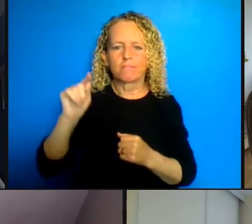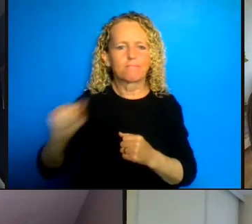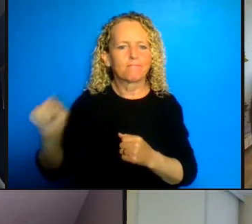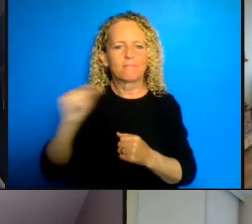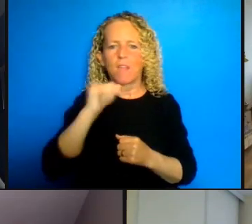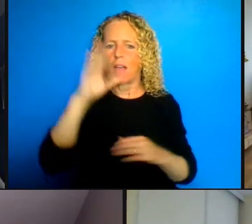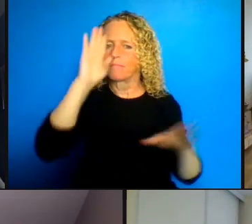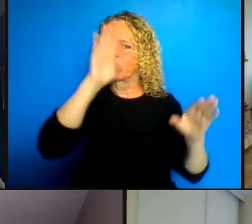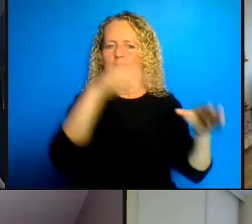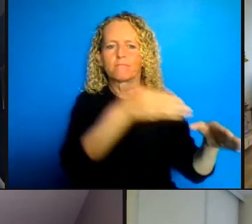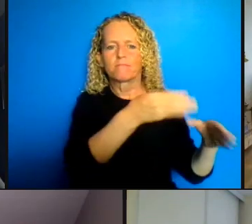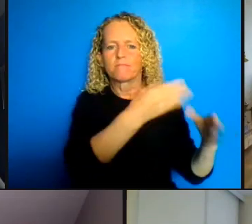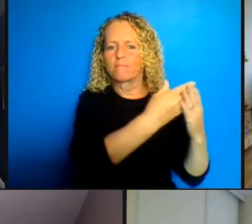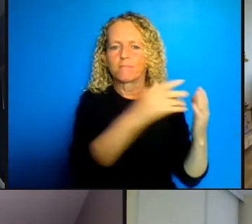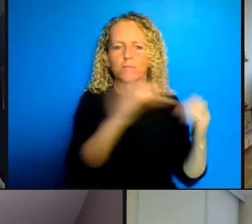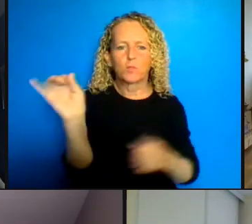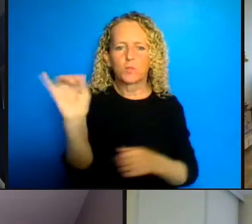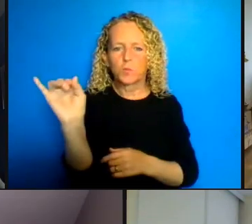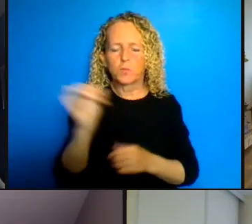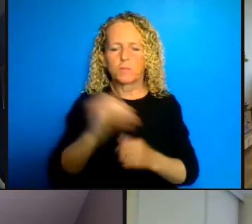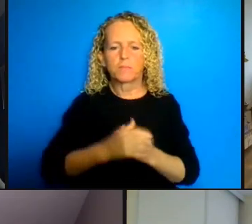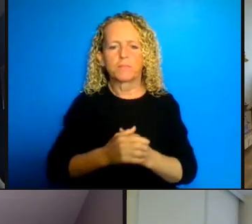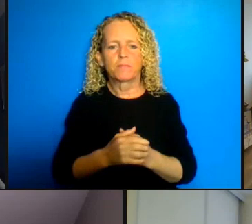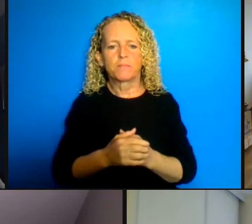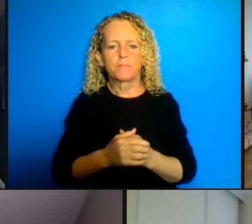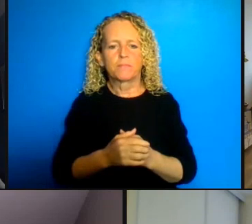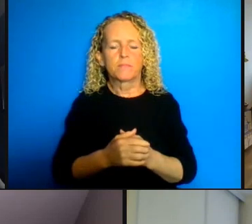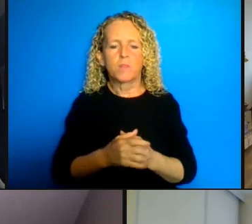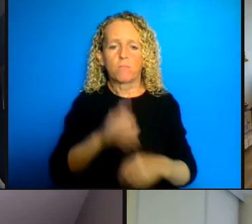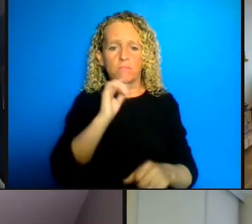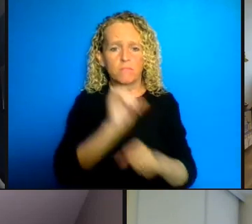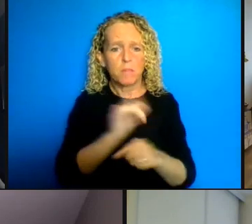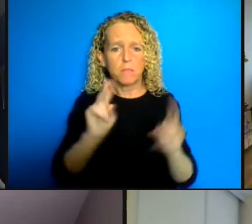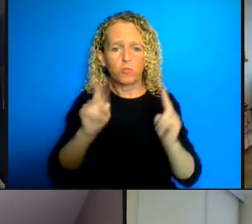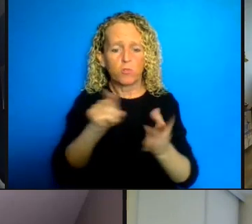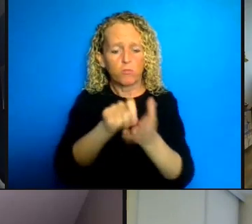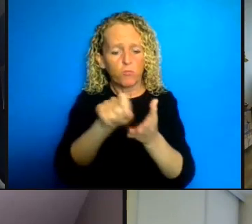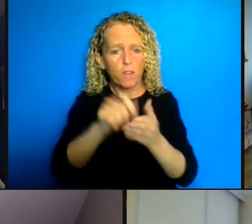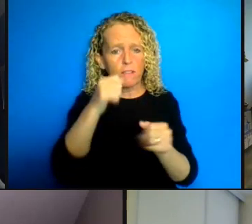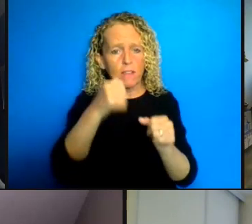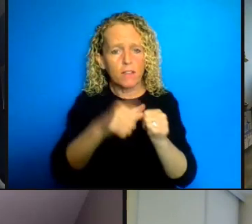speaking you should write to your MP you should write and request that before